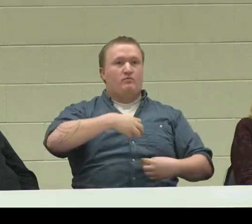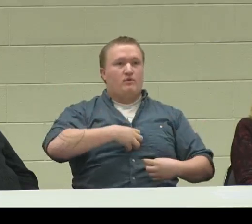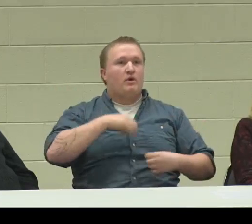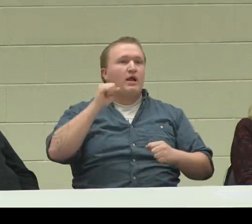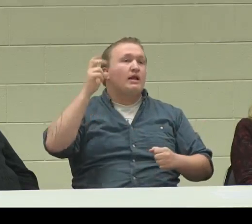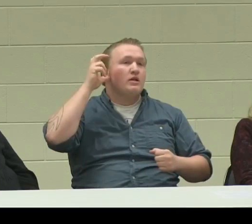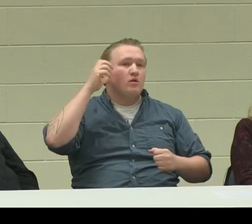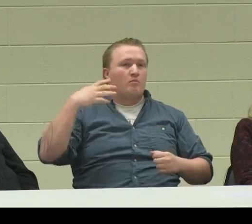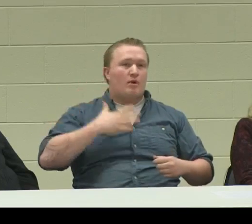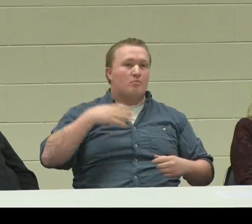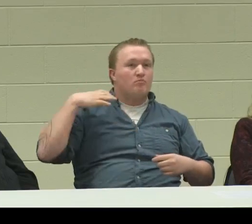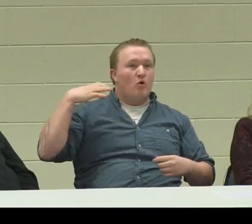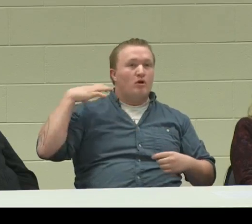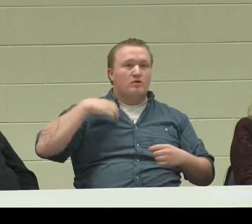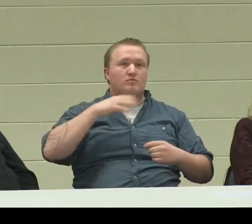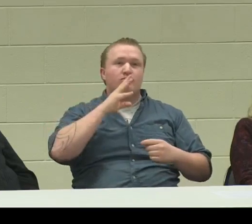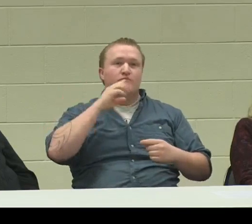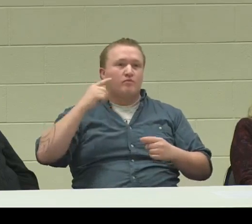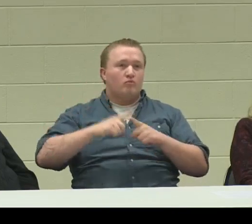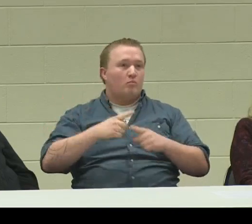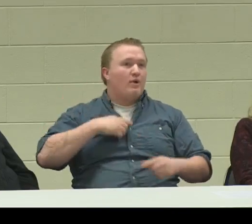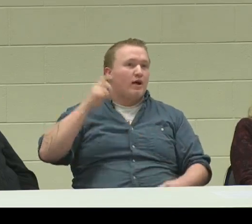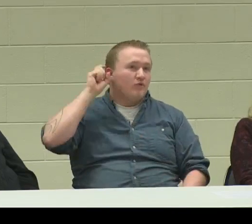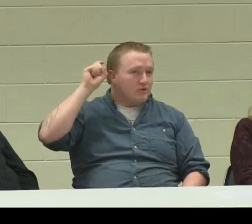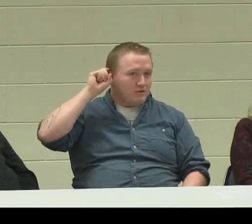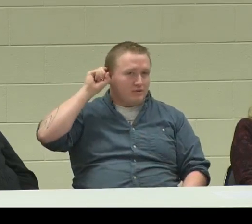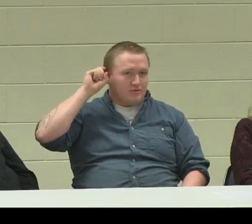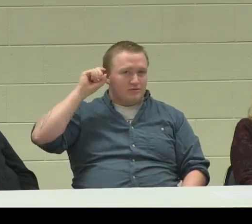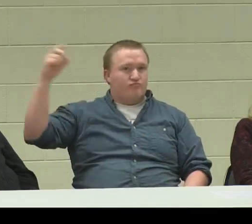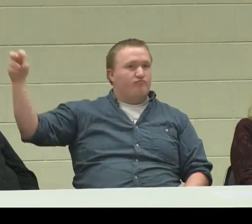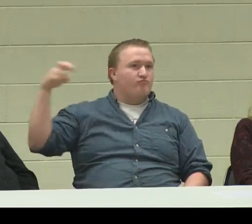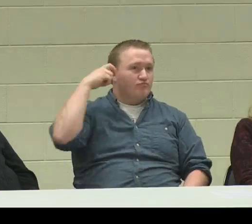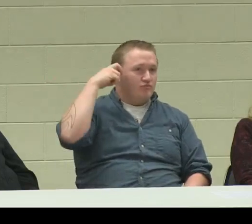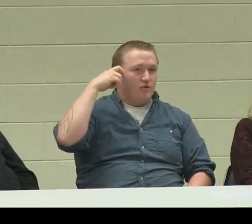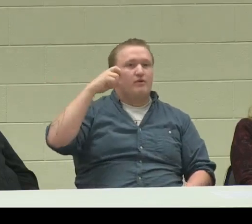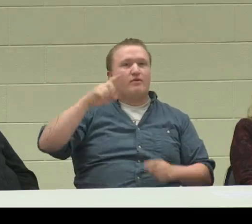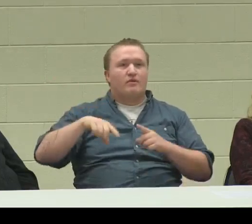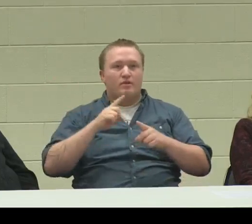and there was some type of technology like an FM system. My boss would use a microphone